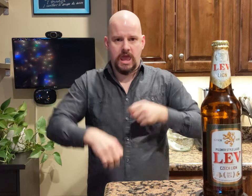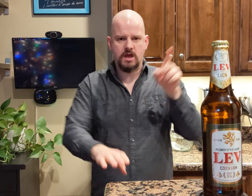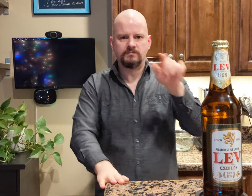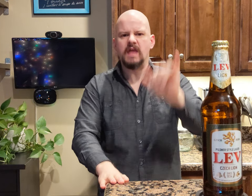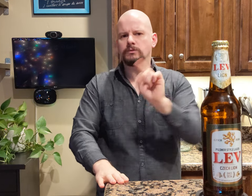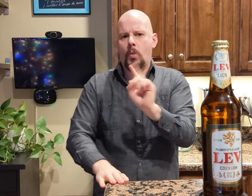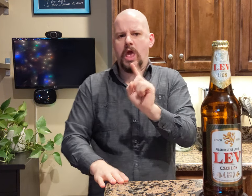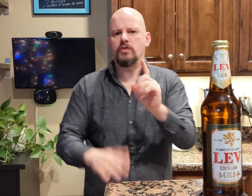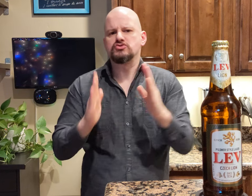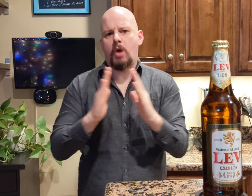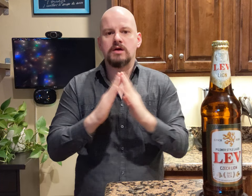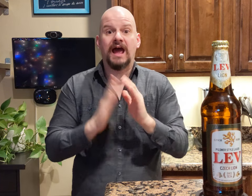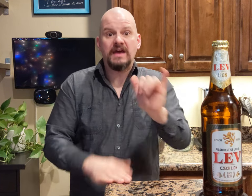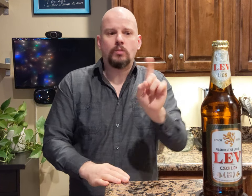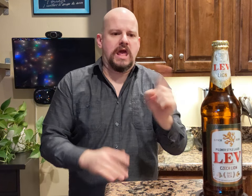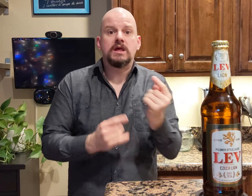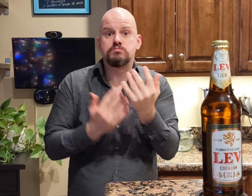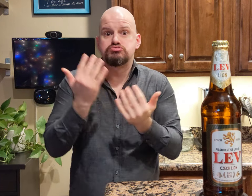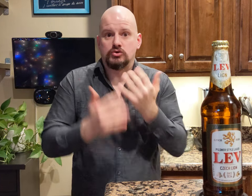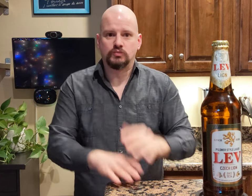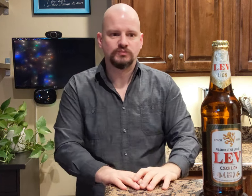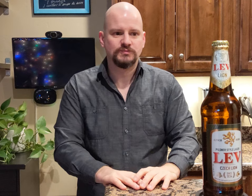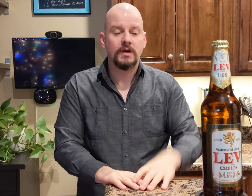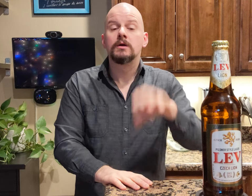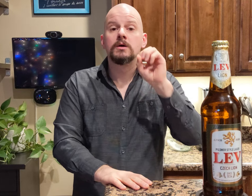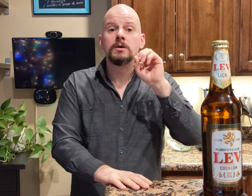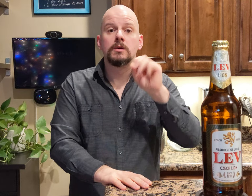That is the small town and they brew there.